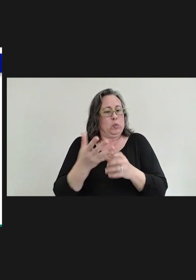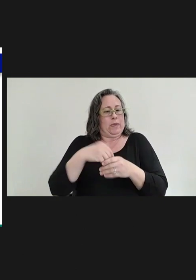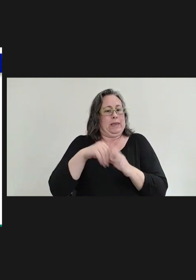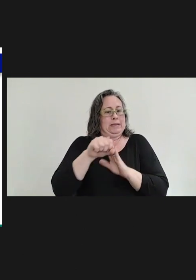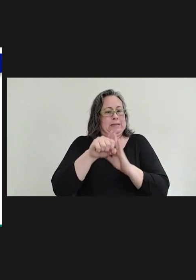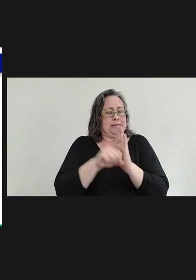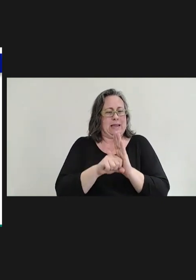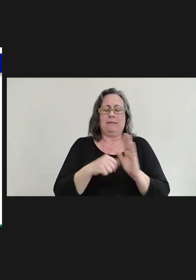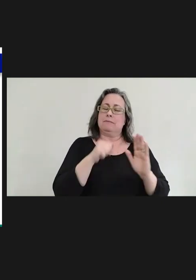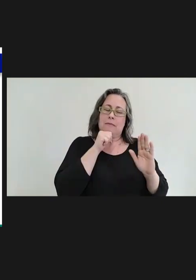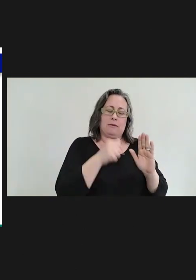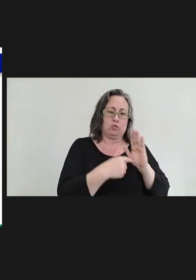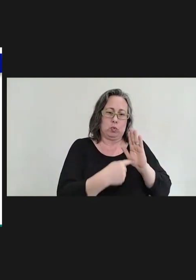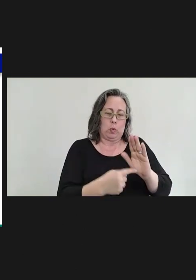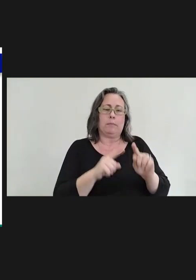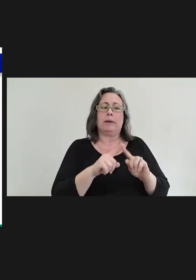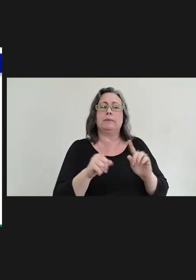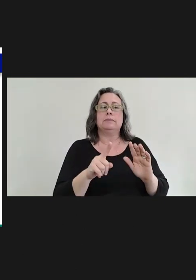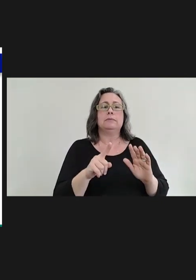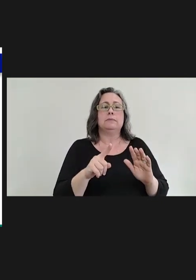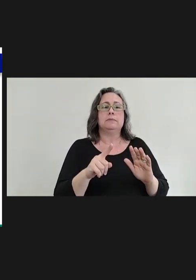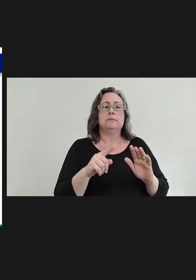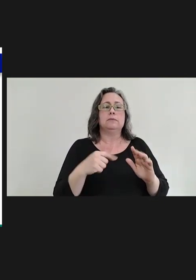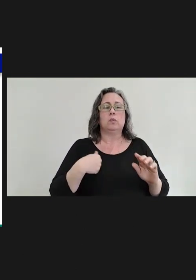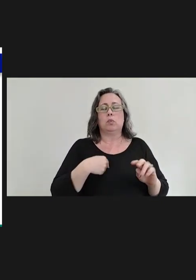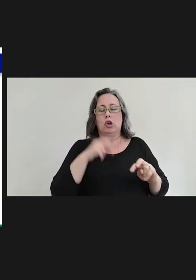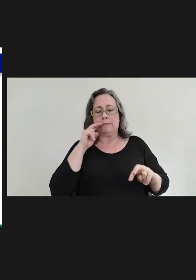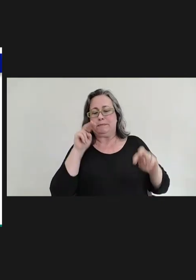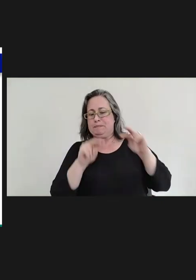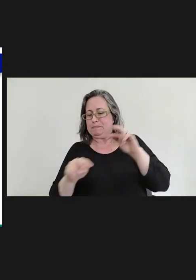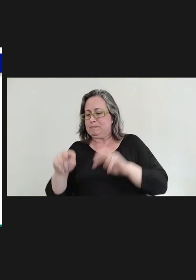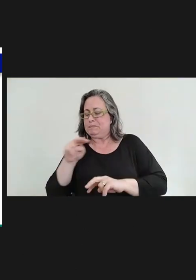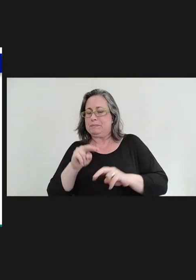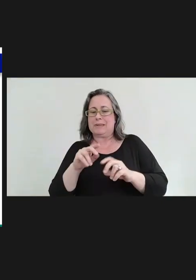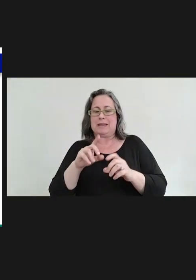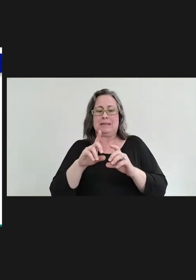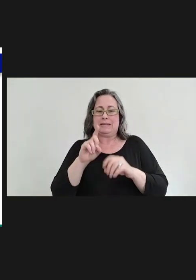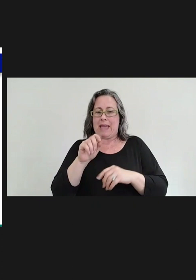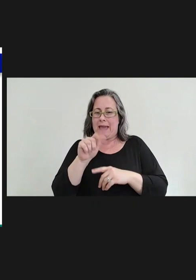we actually are just looking at our data regionally now. And I don't have that to